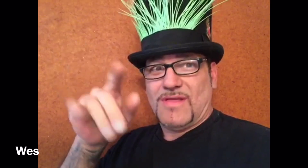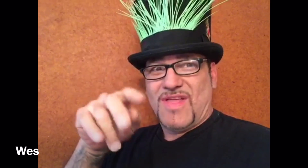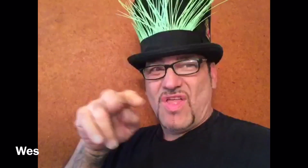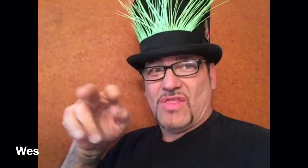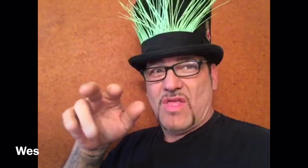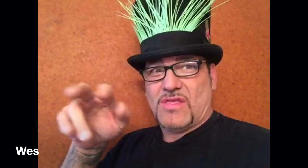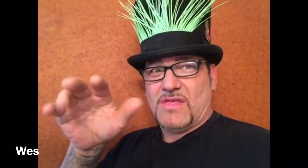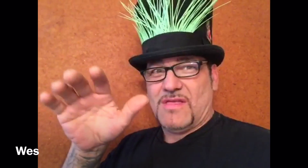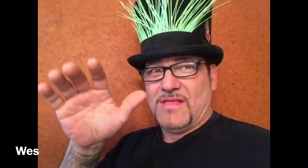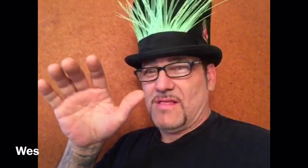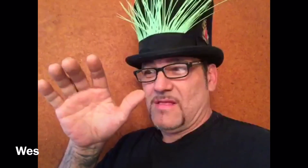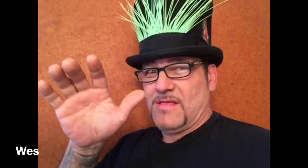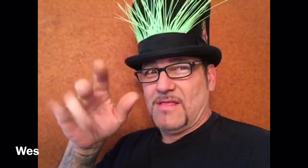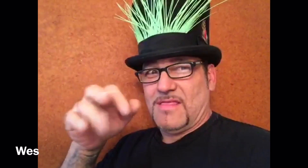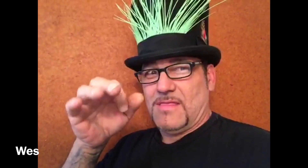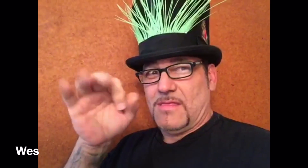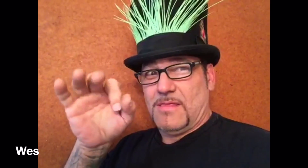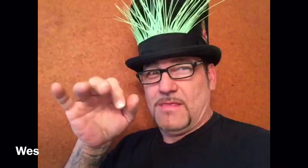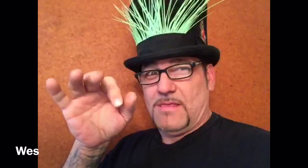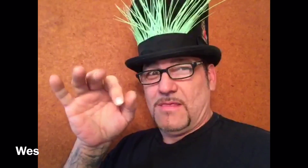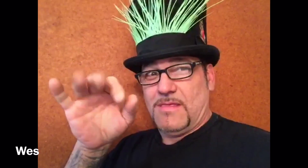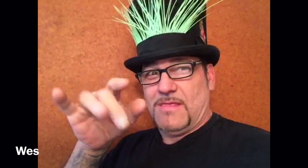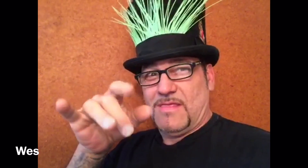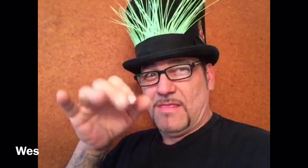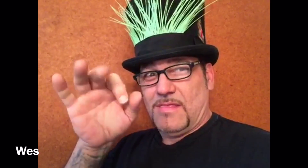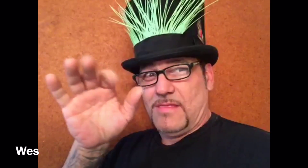Made you look at my hand! You glanced at my hand!